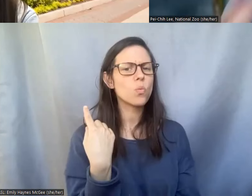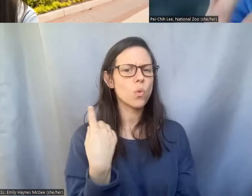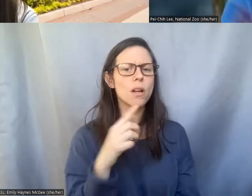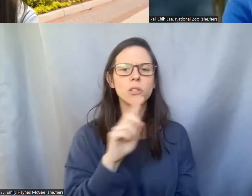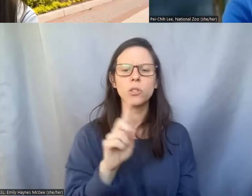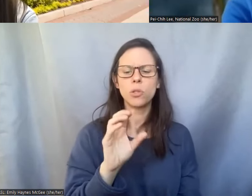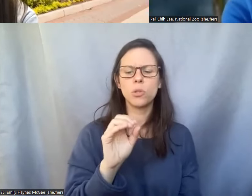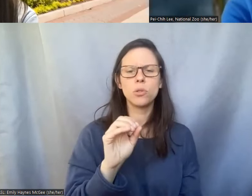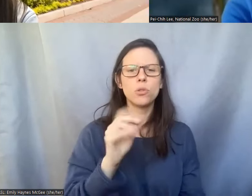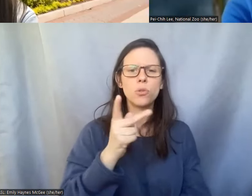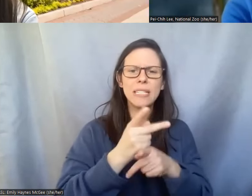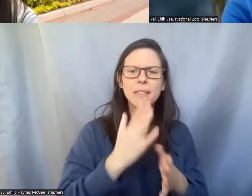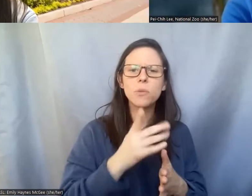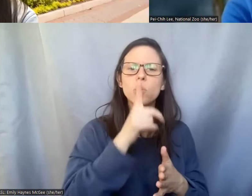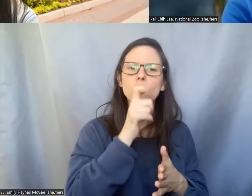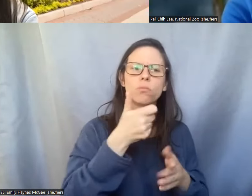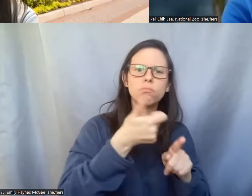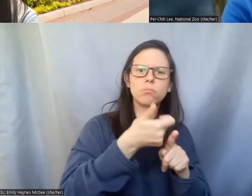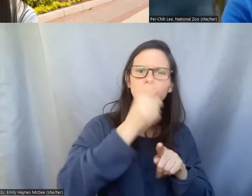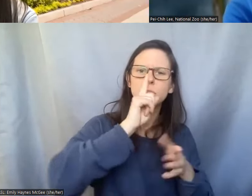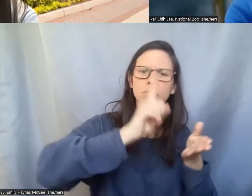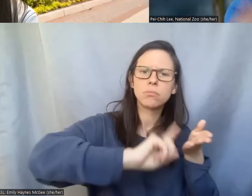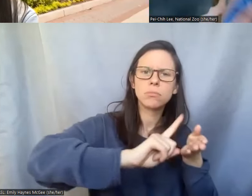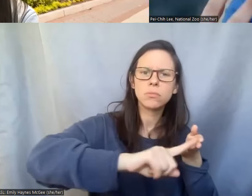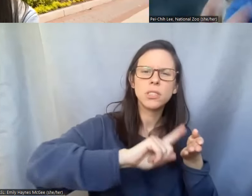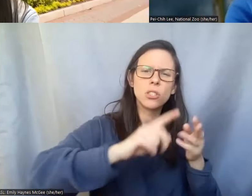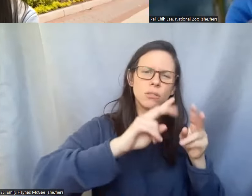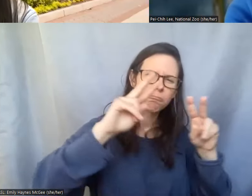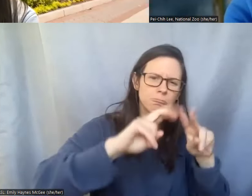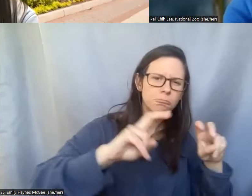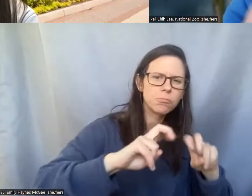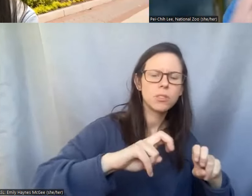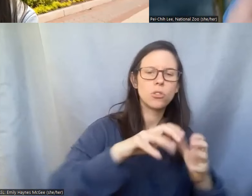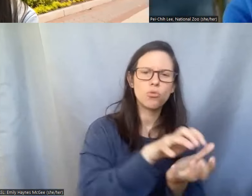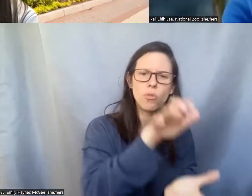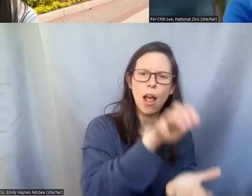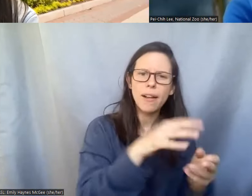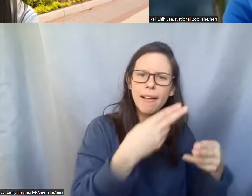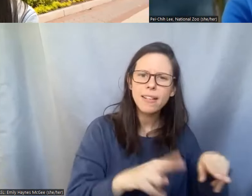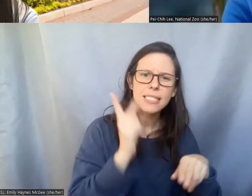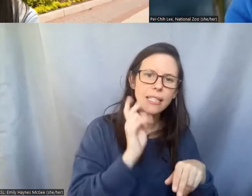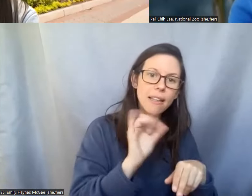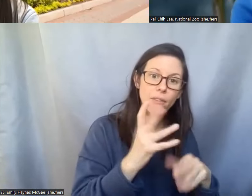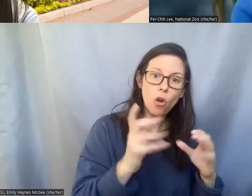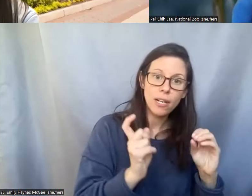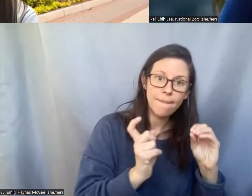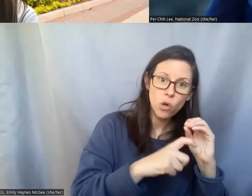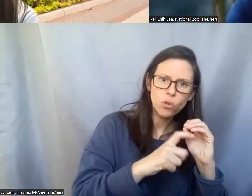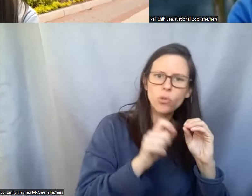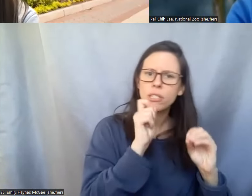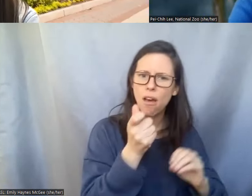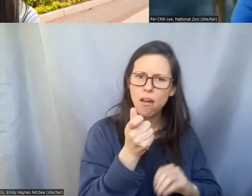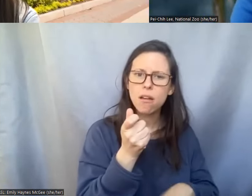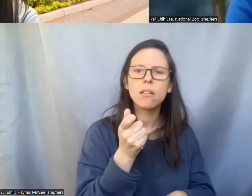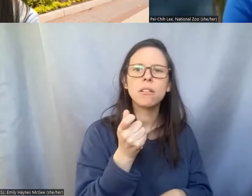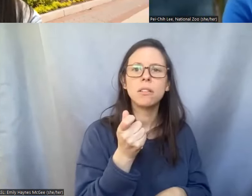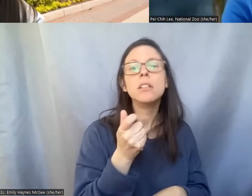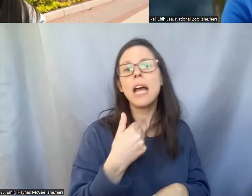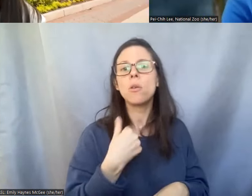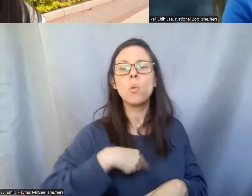analyze some crocodile egg to find out whether or not their fertilized egg. So that was quite fun.